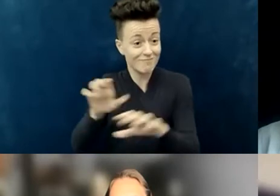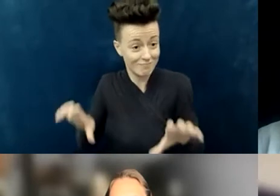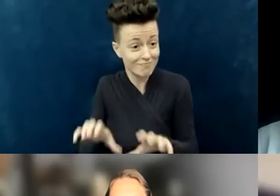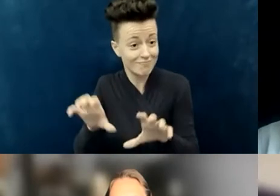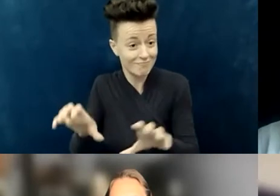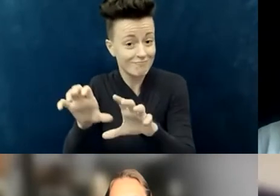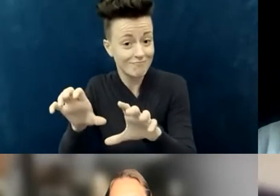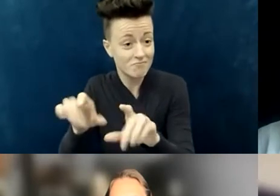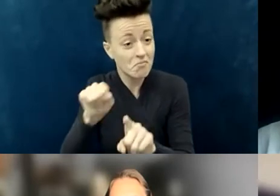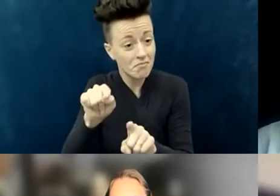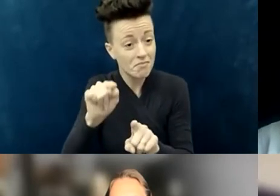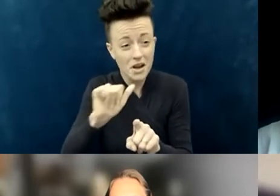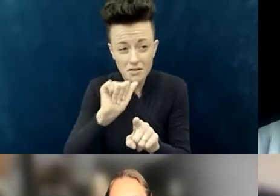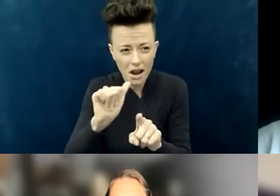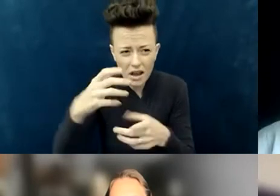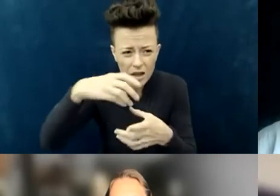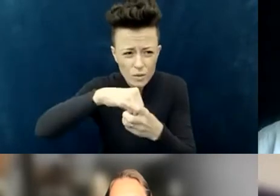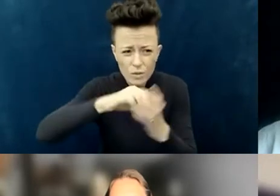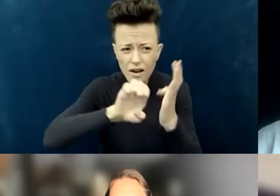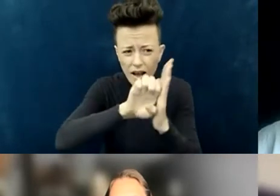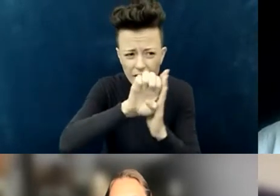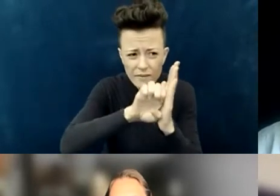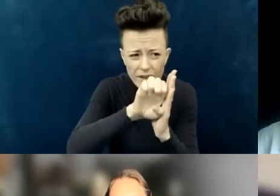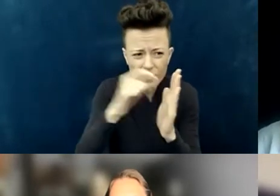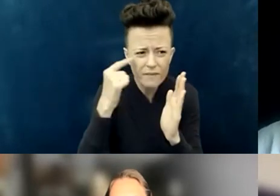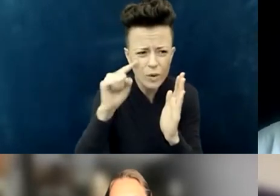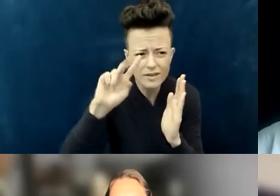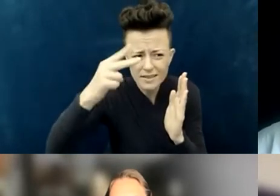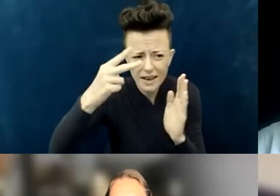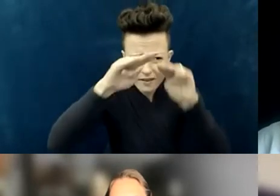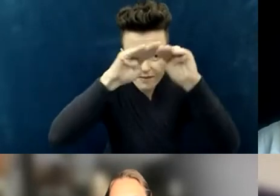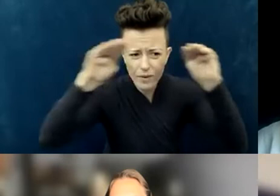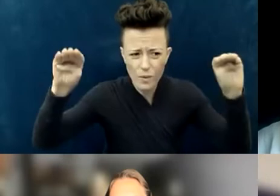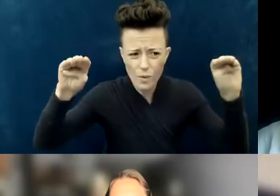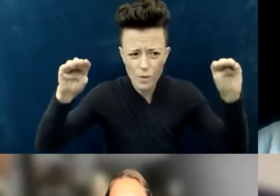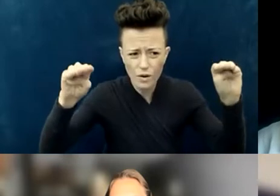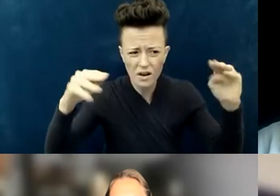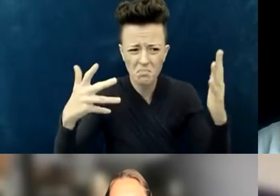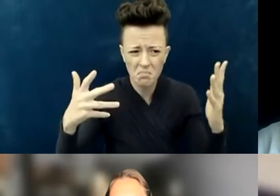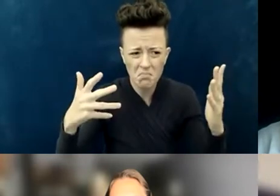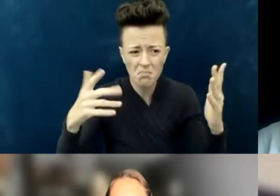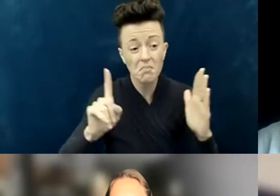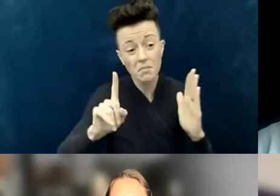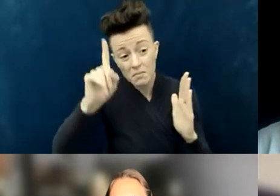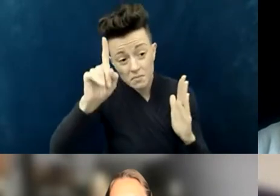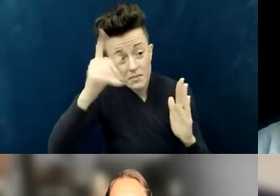was an elevator to our second floor... where there are about six or eight classrooms.